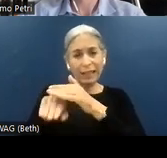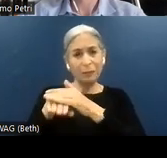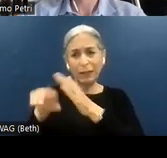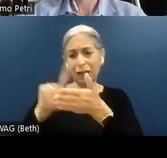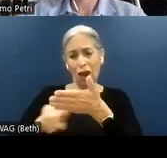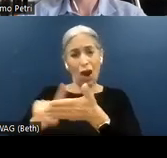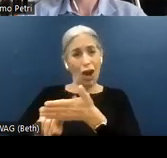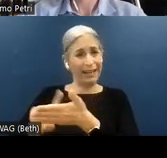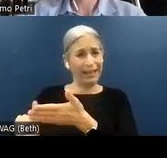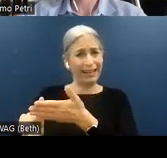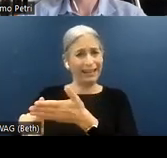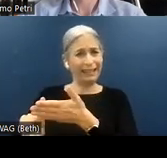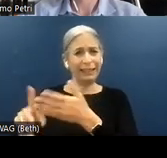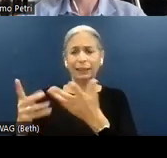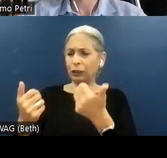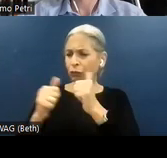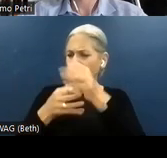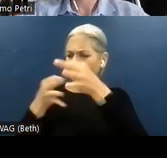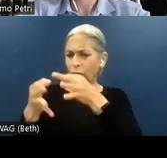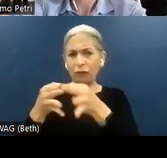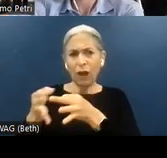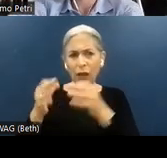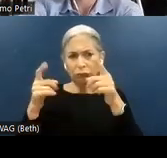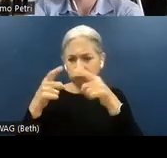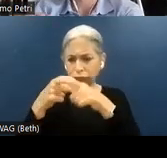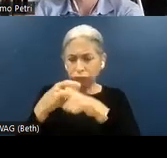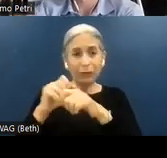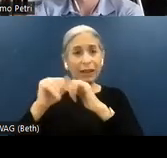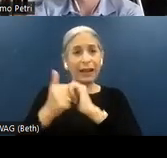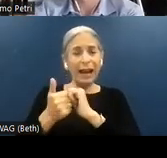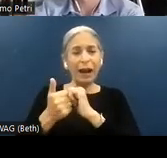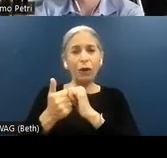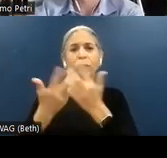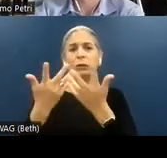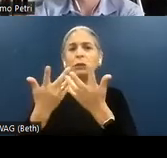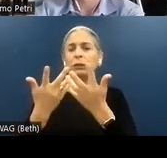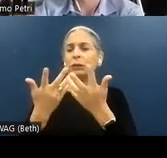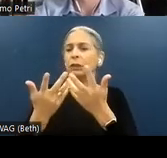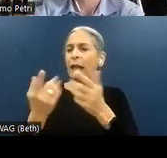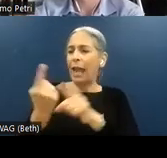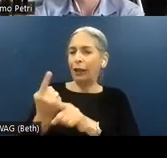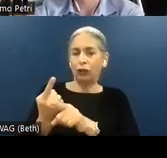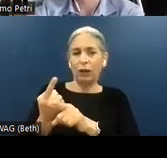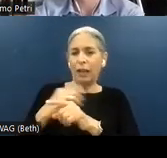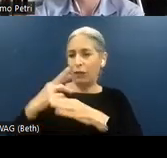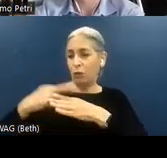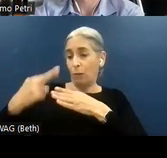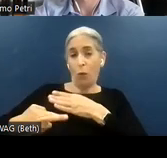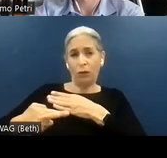to define its complexity and how articulated it is. Then we'll discuss about what are the